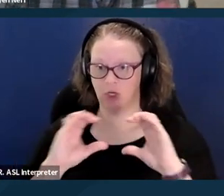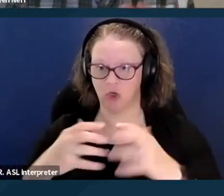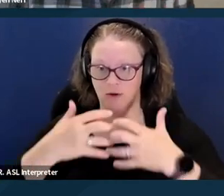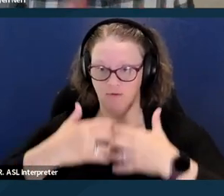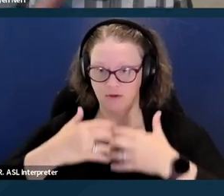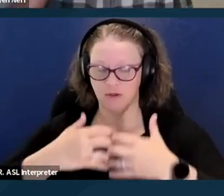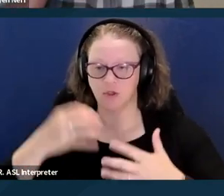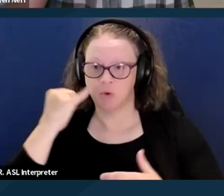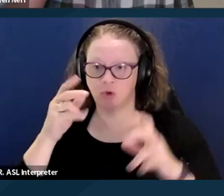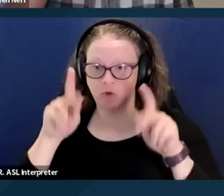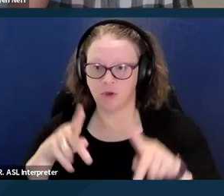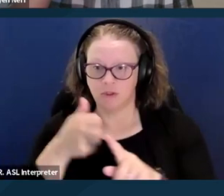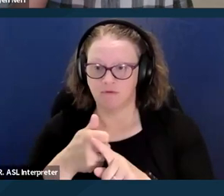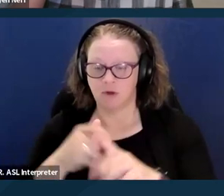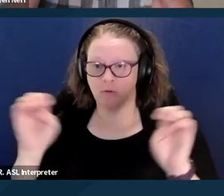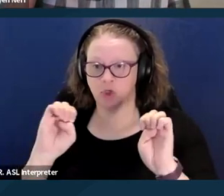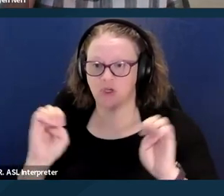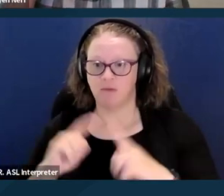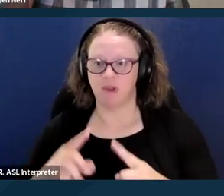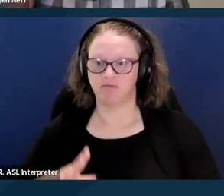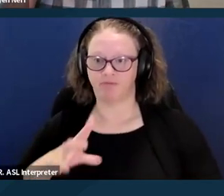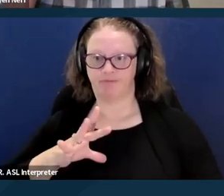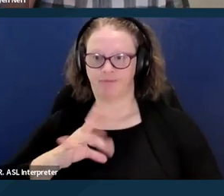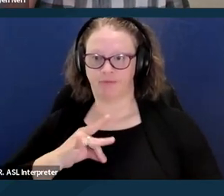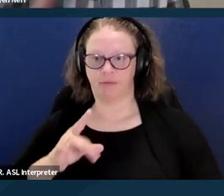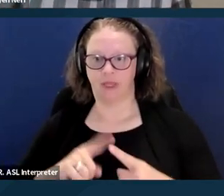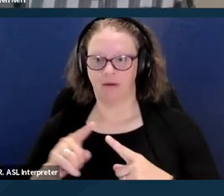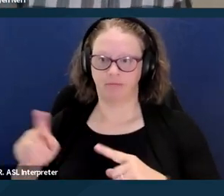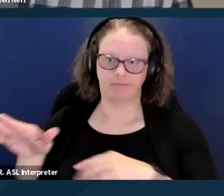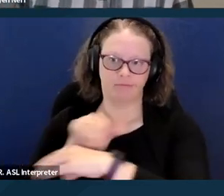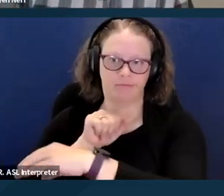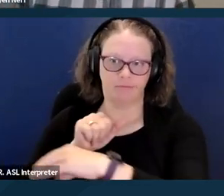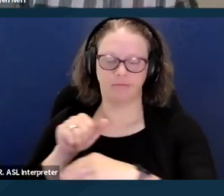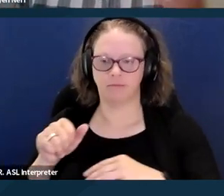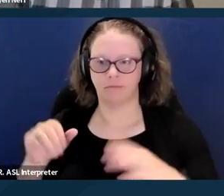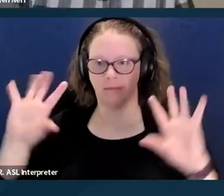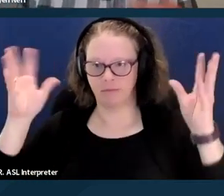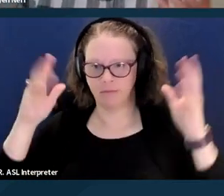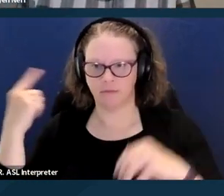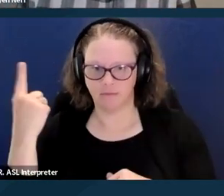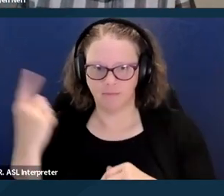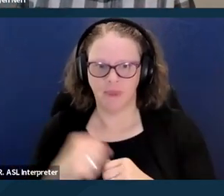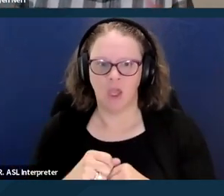and it also includes stay-in home care if a person needs that, as well as someone to come in and help